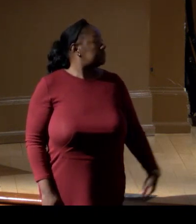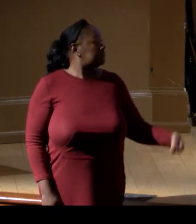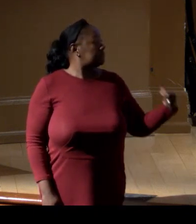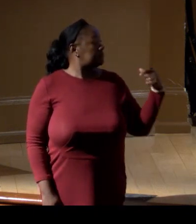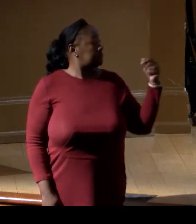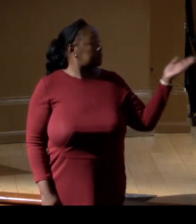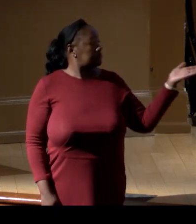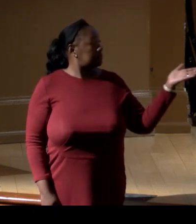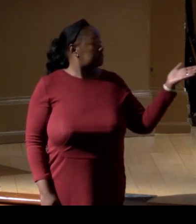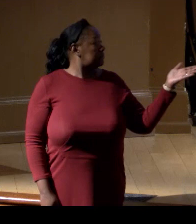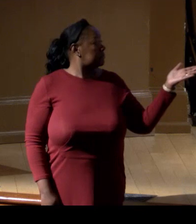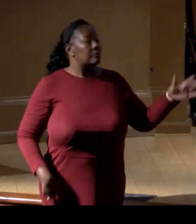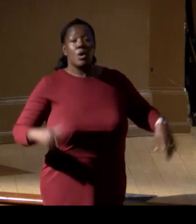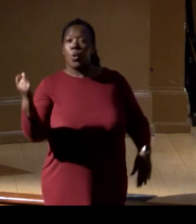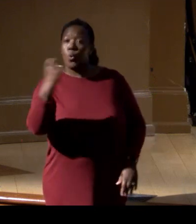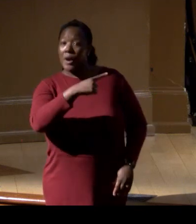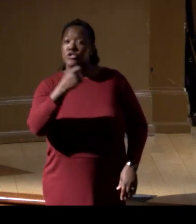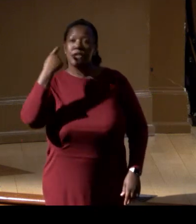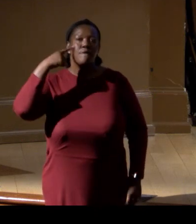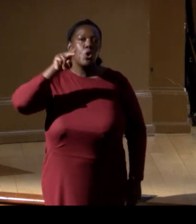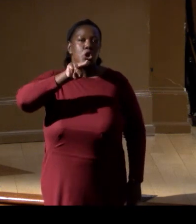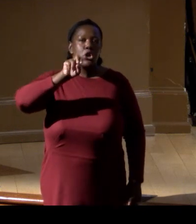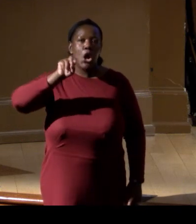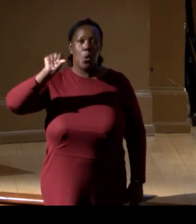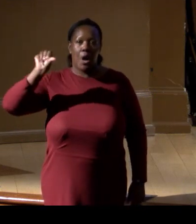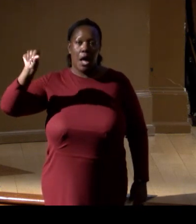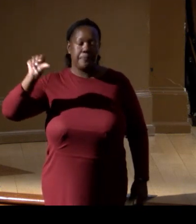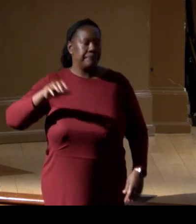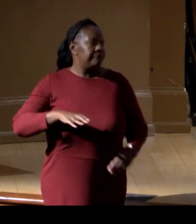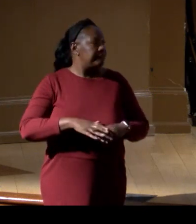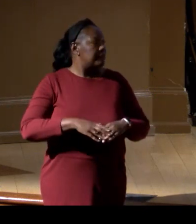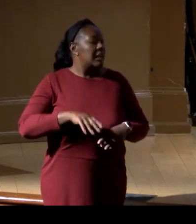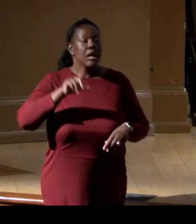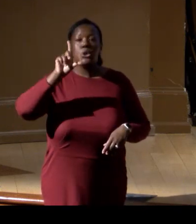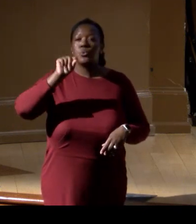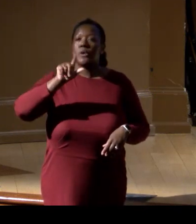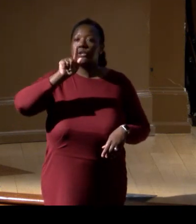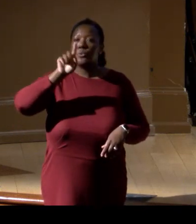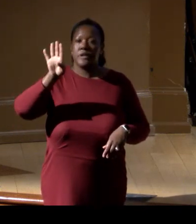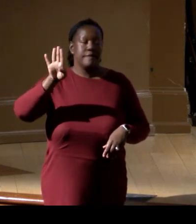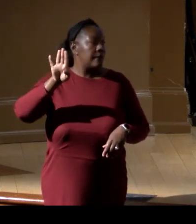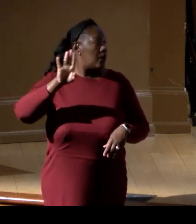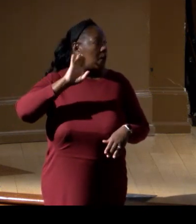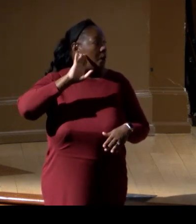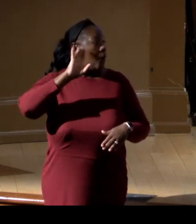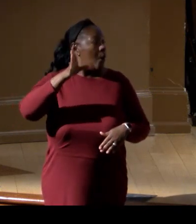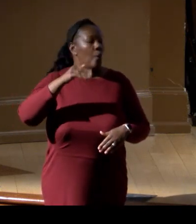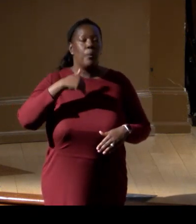[Jesse] Question for NOAA. In 2024, will the National Marine Fishery Service make